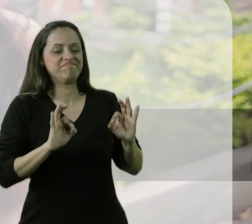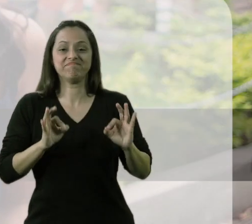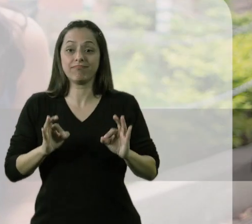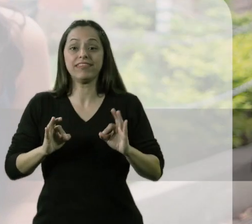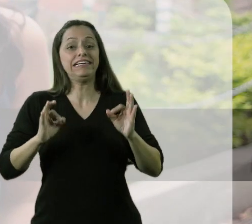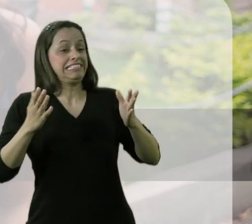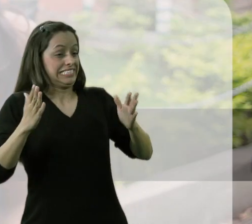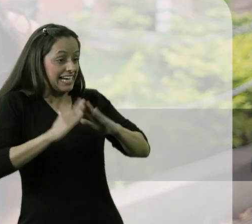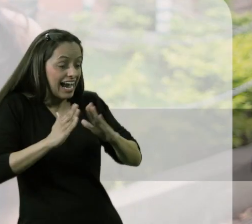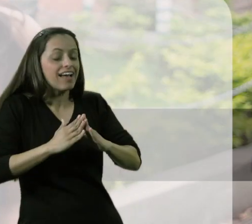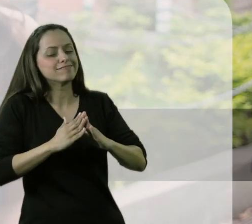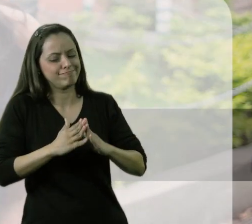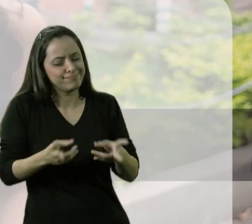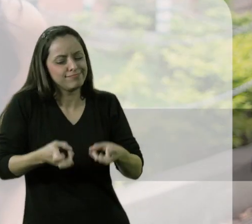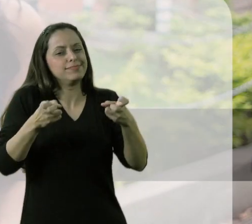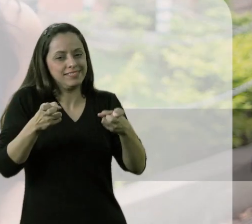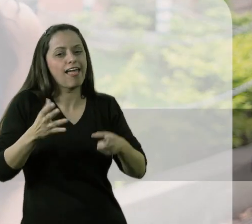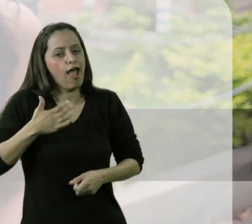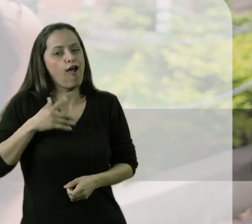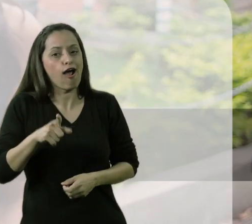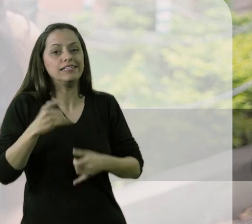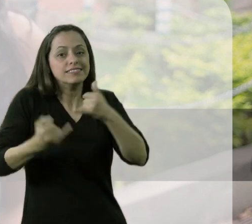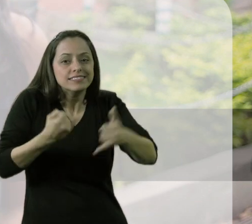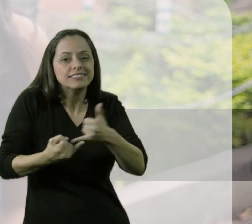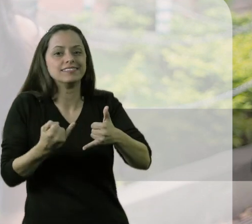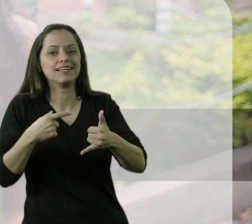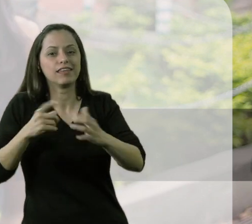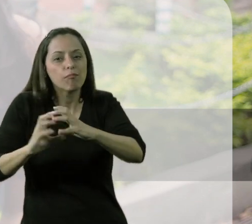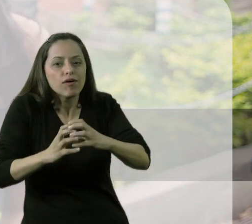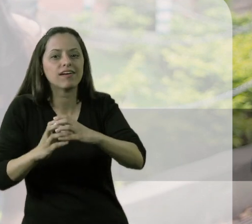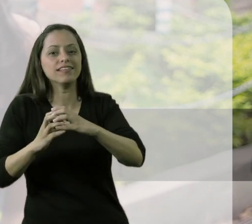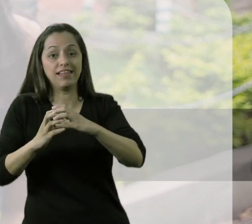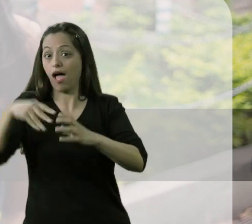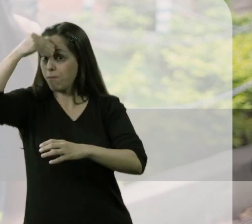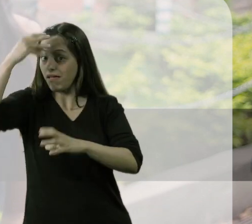At home, we got some balls that he won from his godmother,